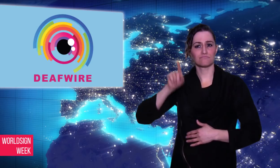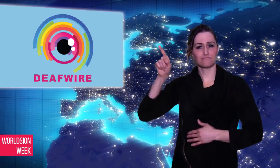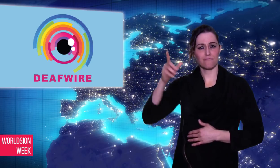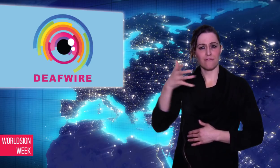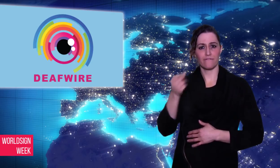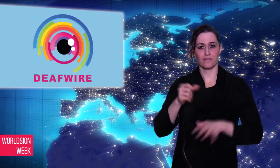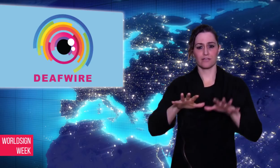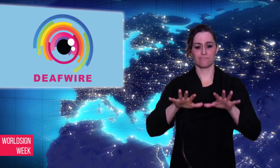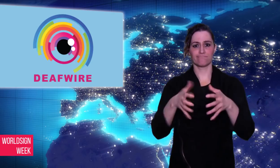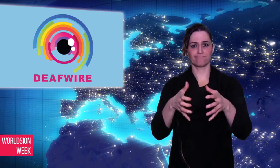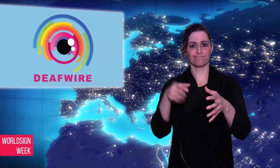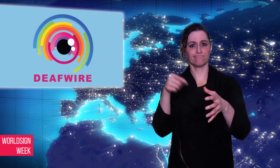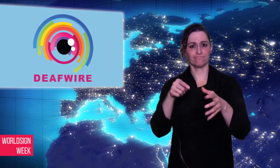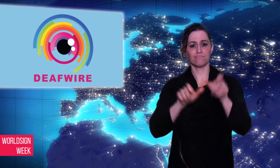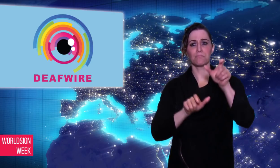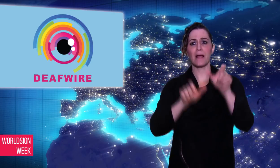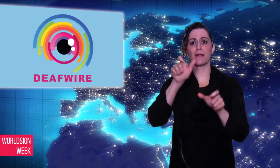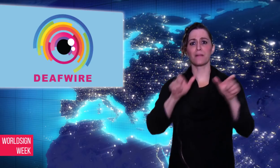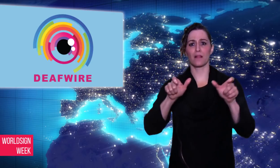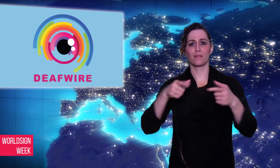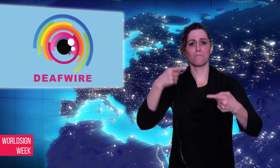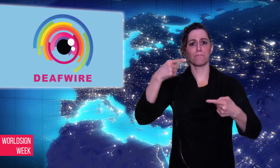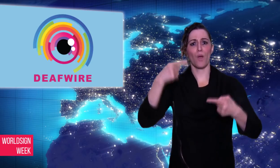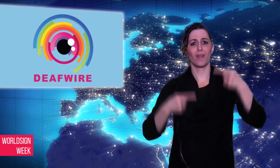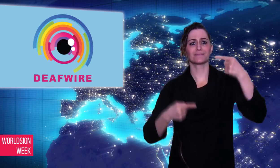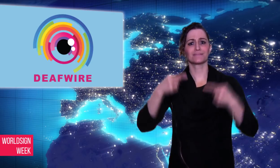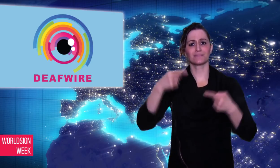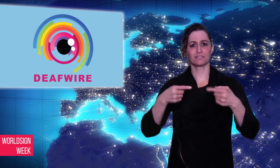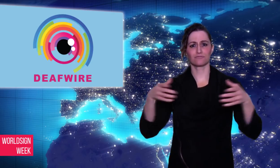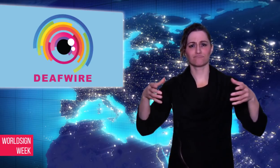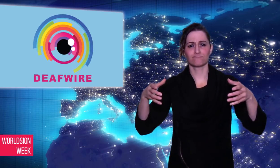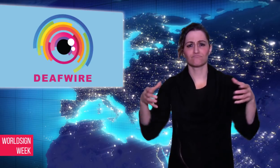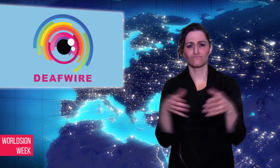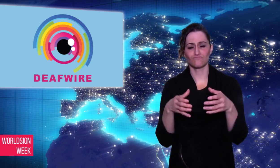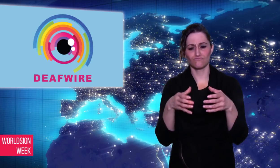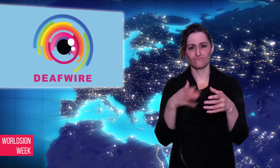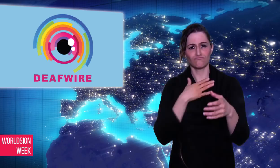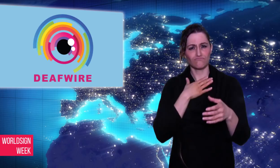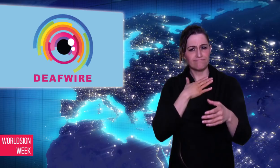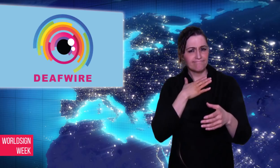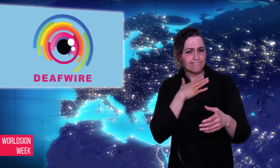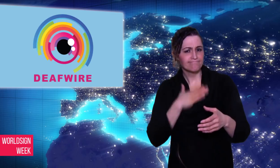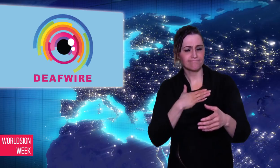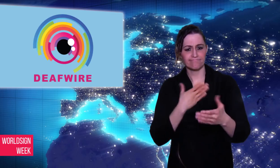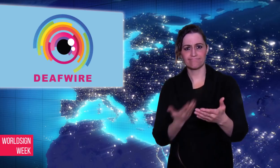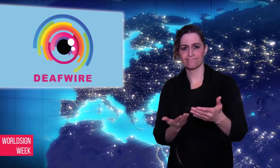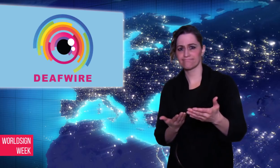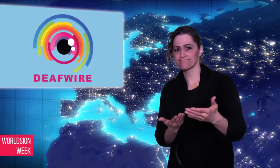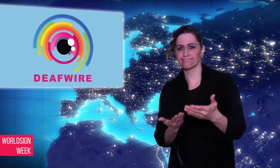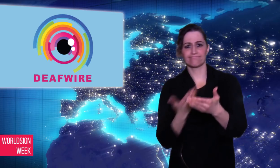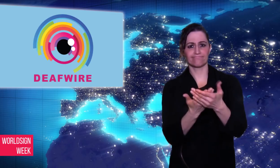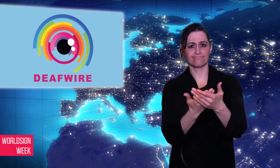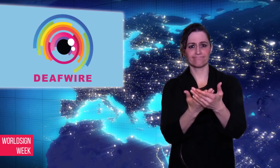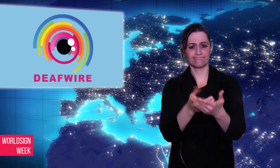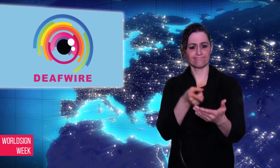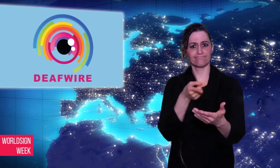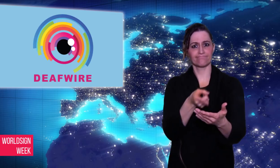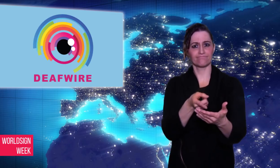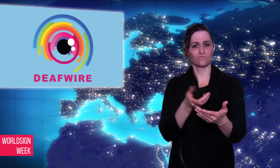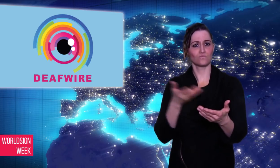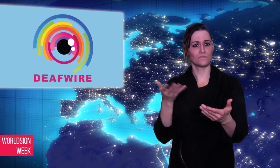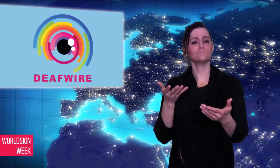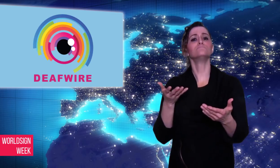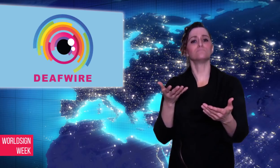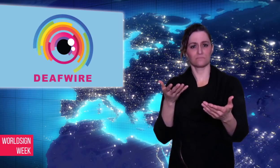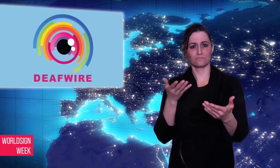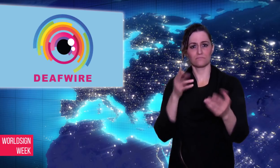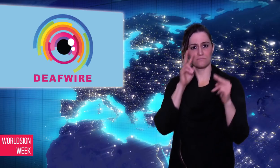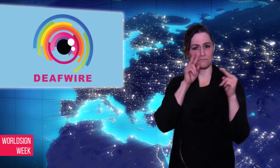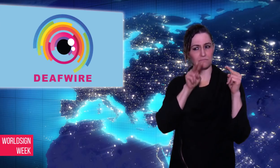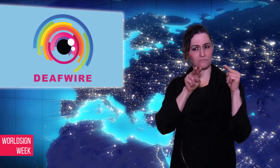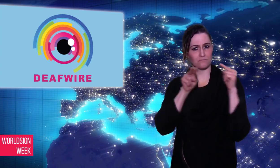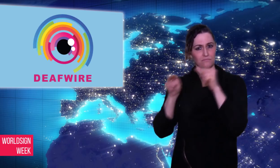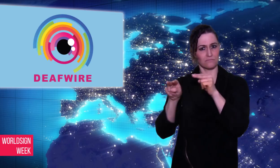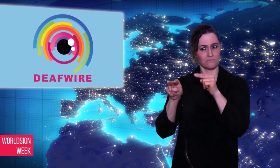of Wisconsin tried to introduce bill to